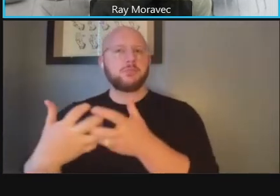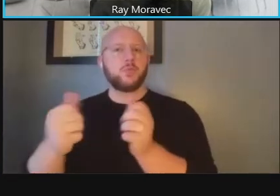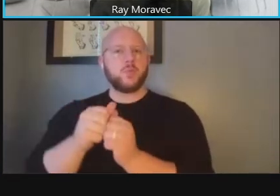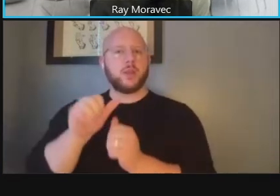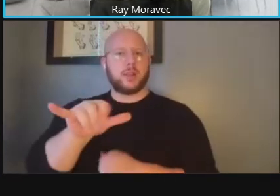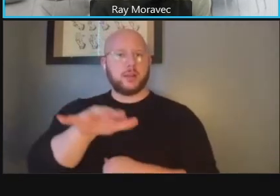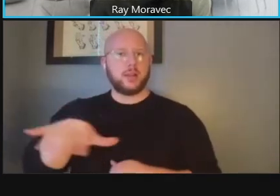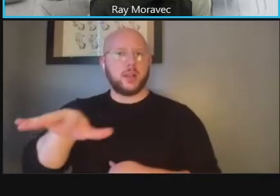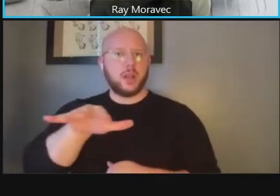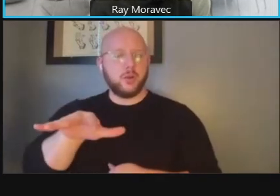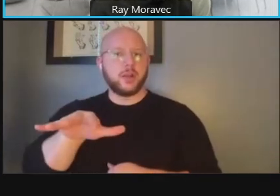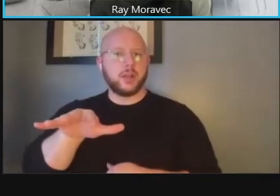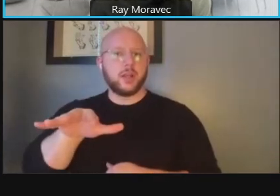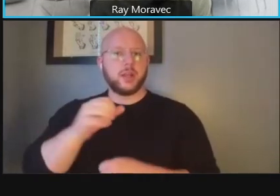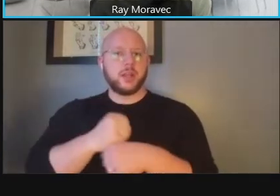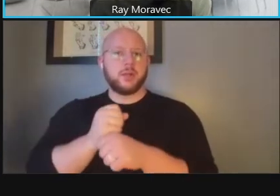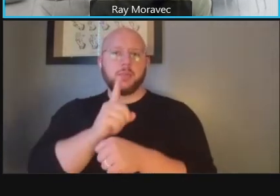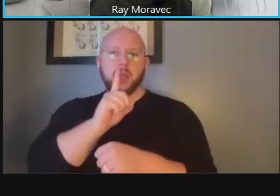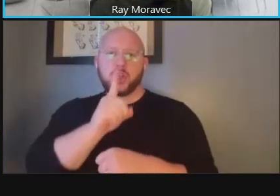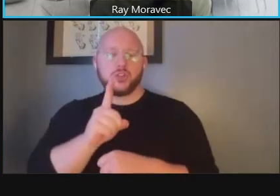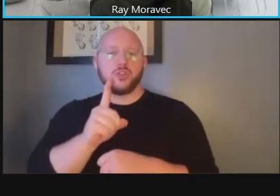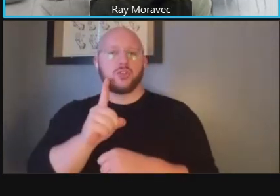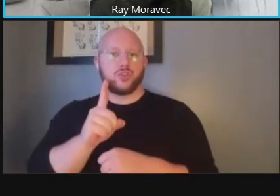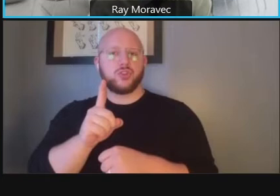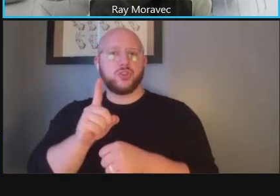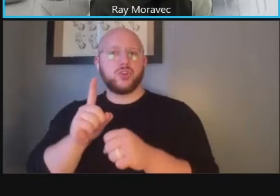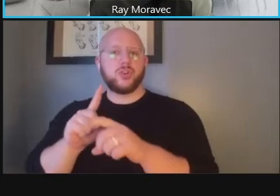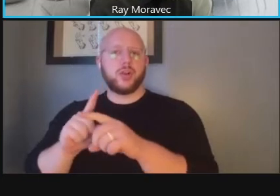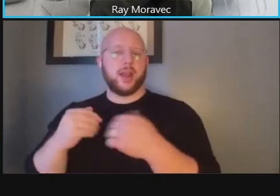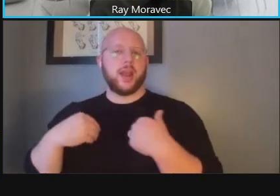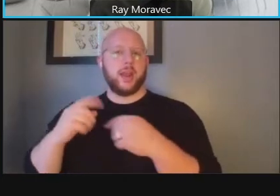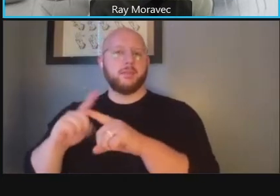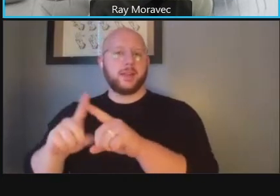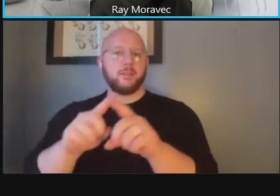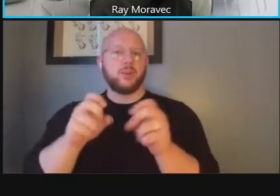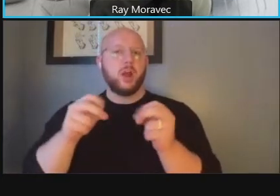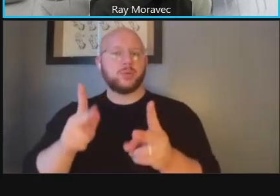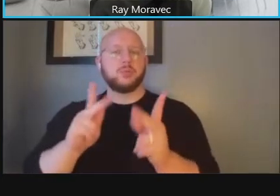the continuity between the different treatments that are considered that balance between public